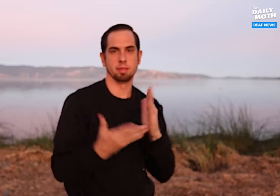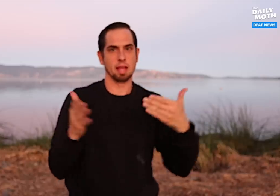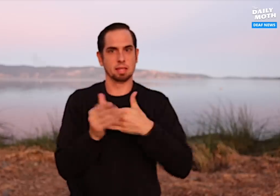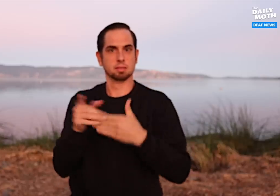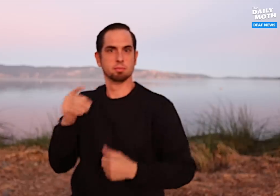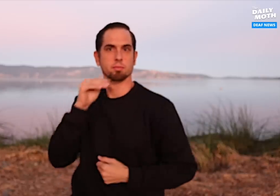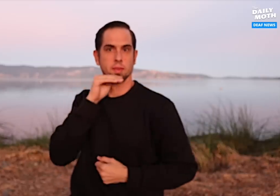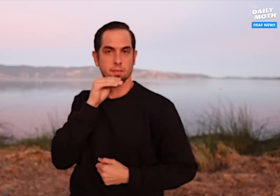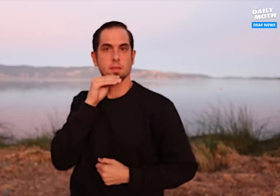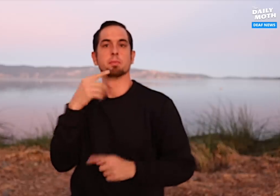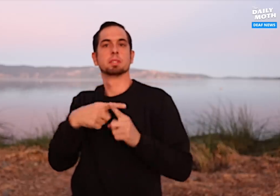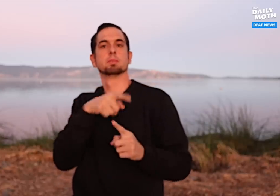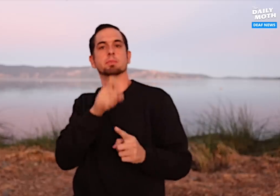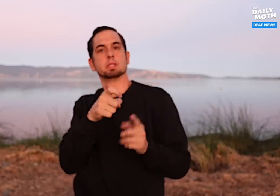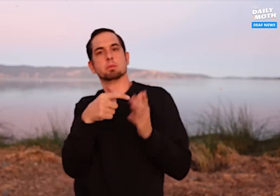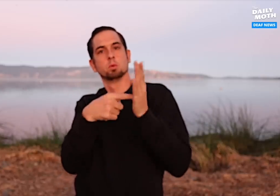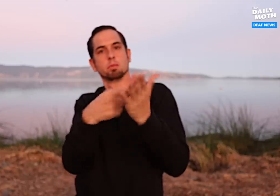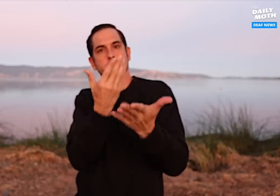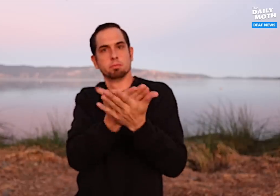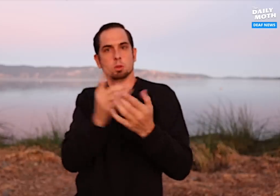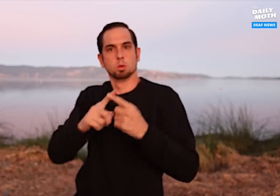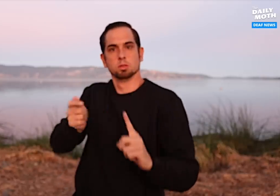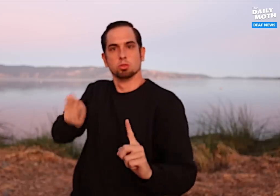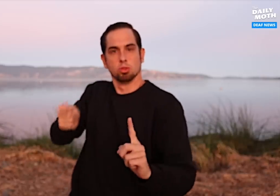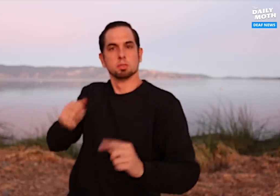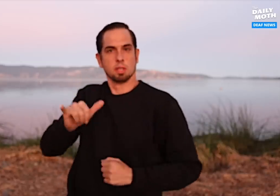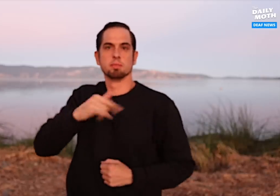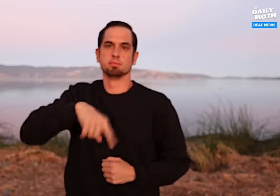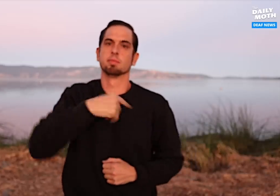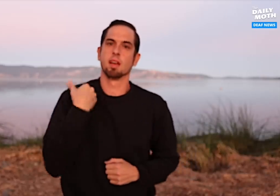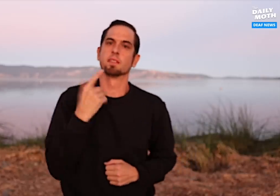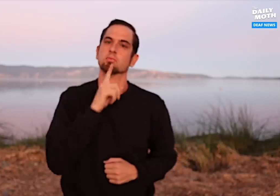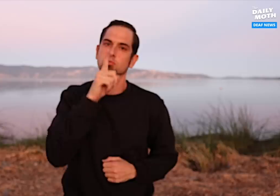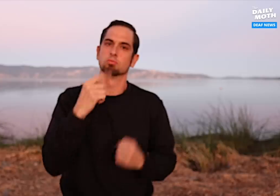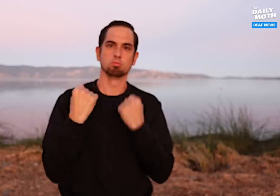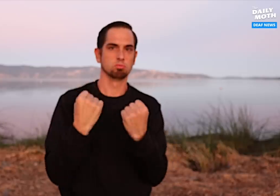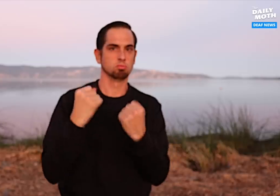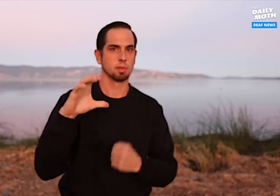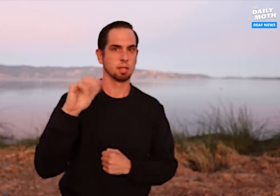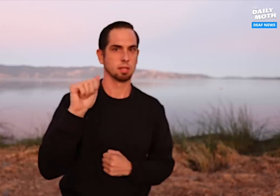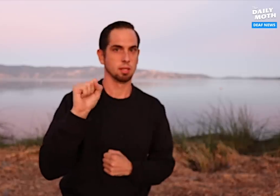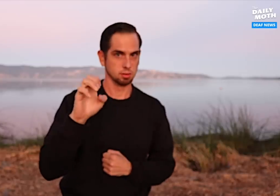Mavrick to show the judge that they have a solid case.